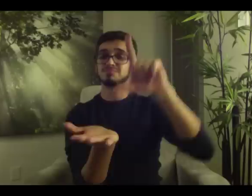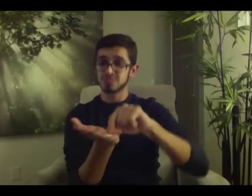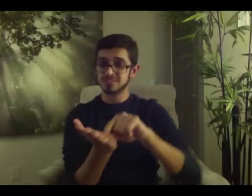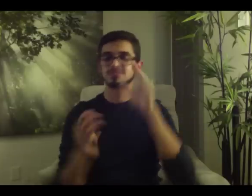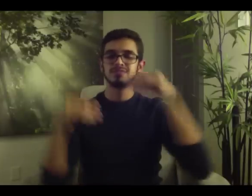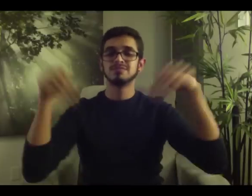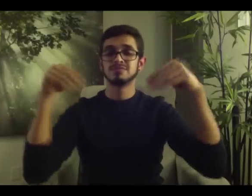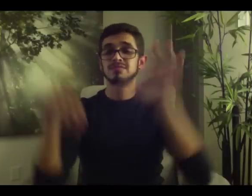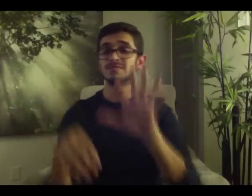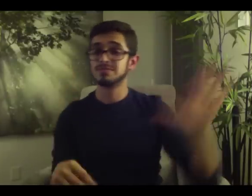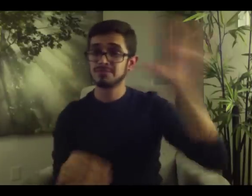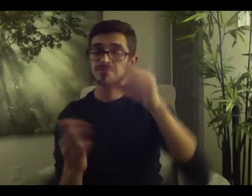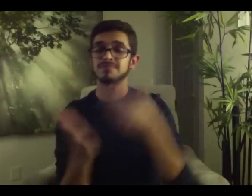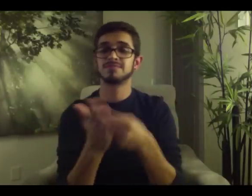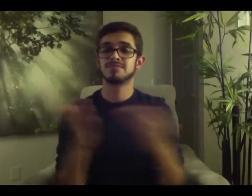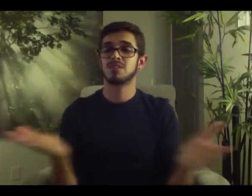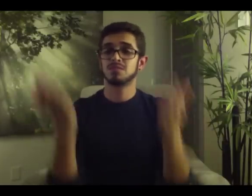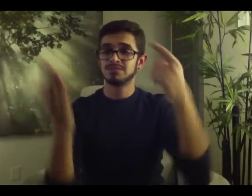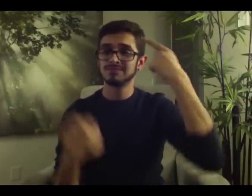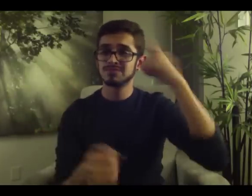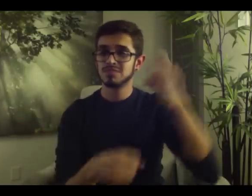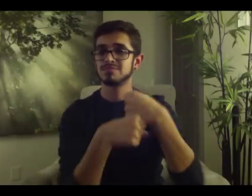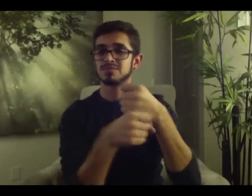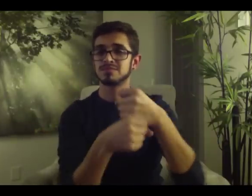We will publish and sell playing cards as a part of the fundraiser for ASL educational videos, and